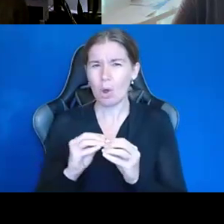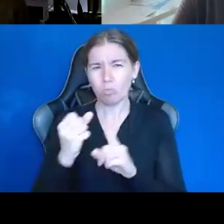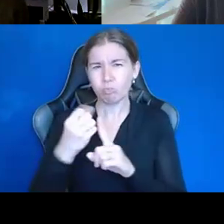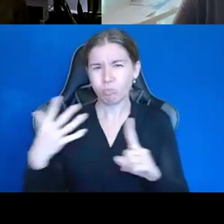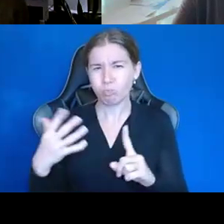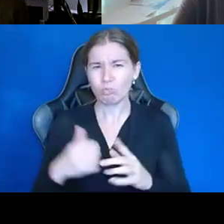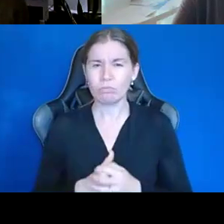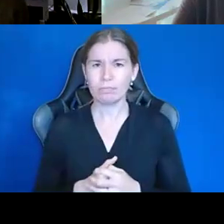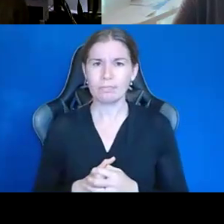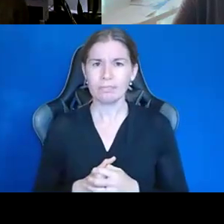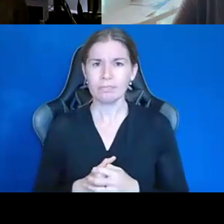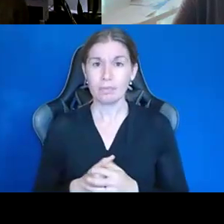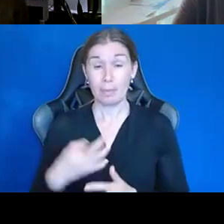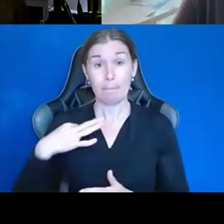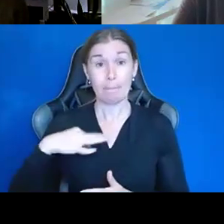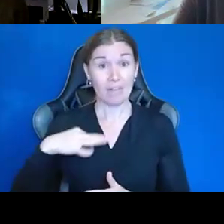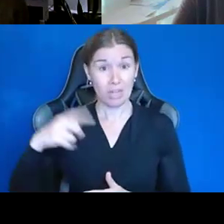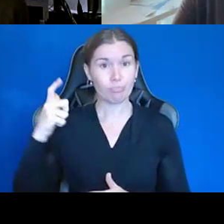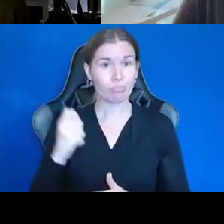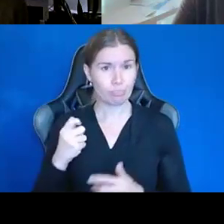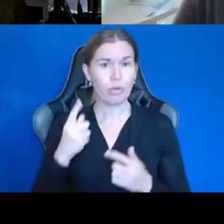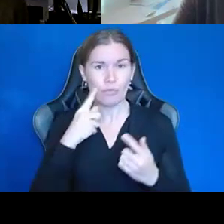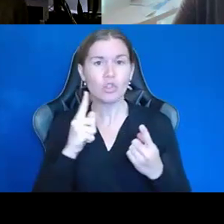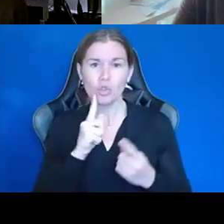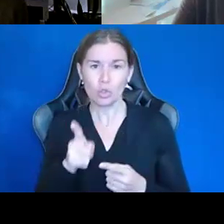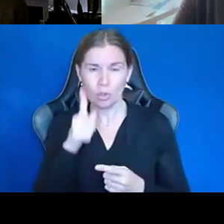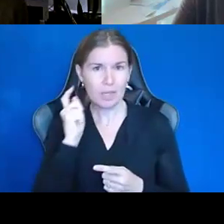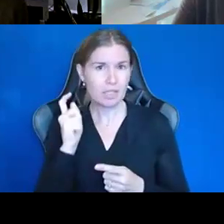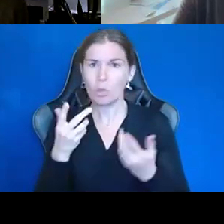But benefits counselor, for sure, because you never want to be in a position that, you